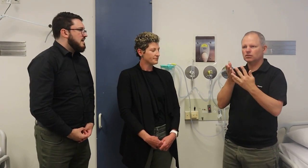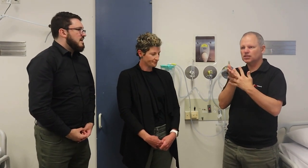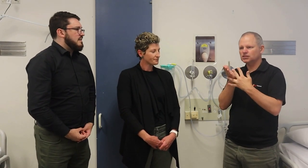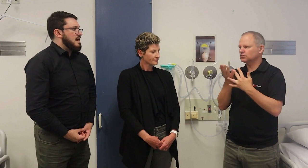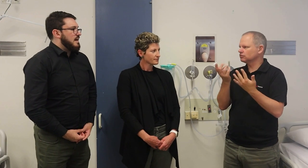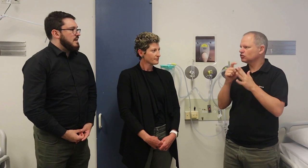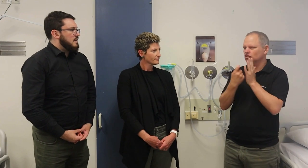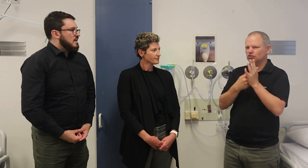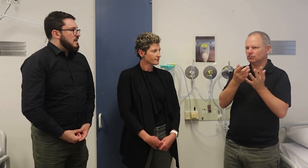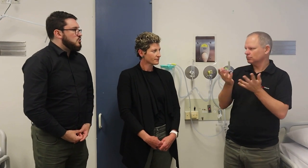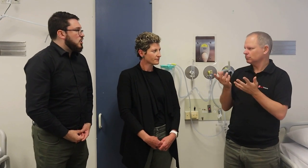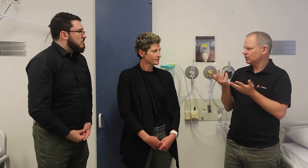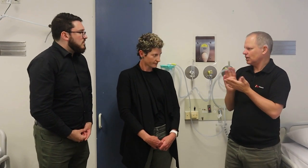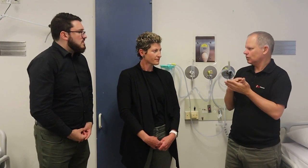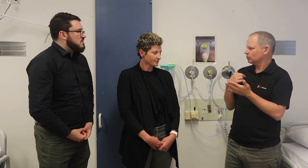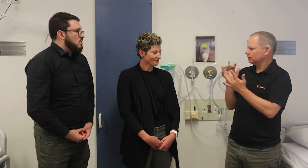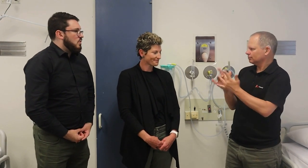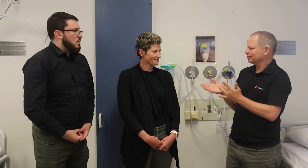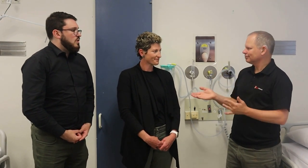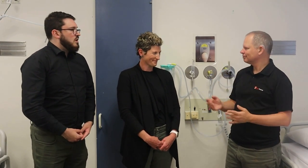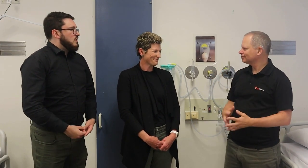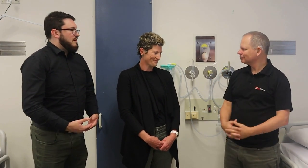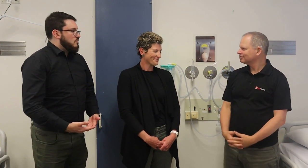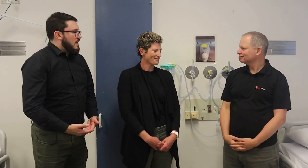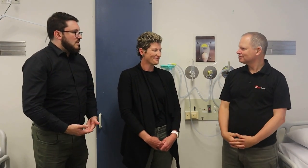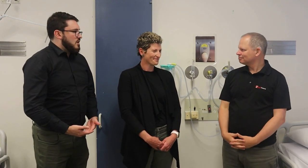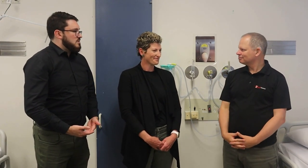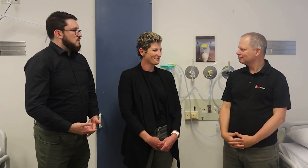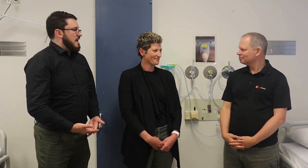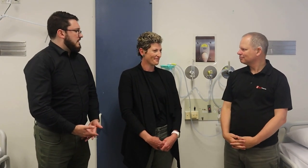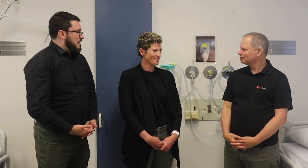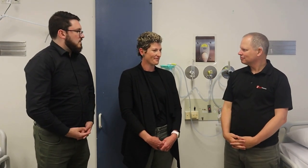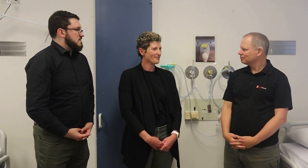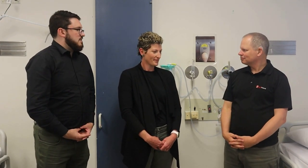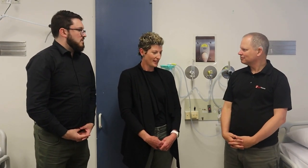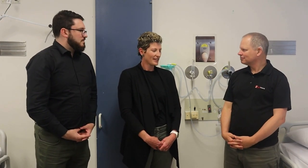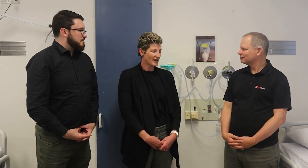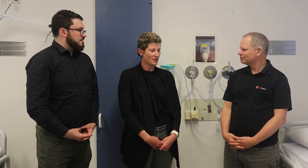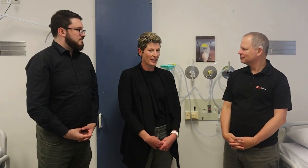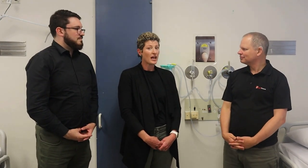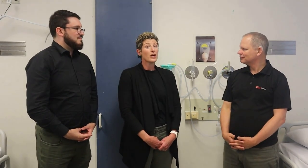they can't get interpreters or they've arrived at the hospital? How can they contact you?